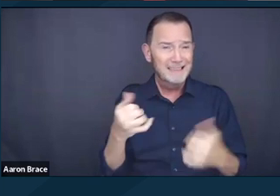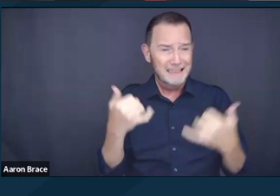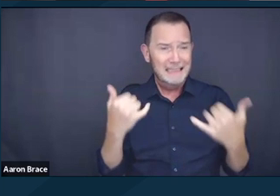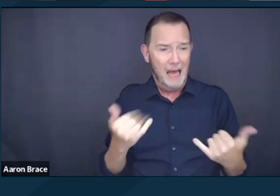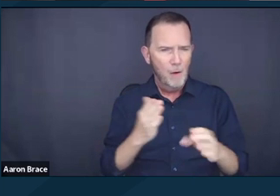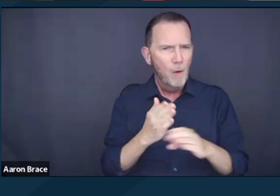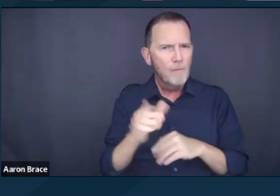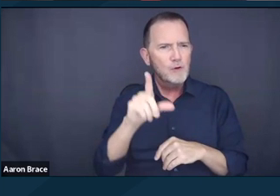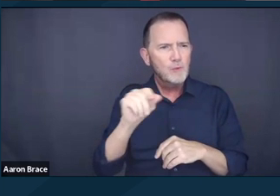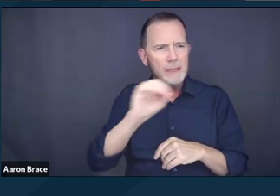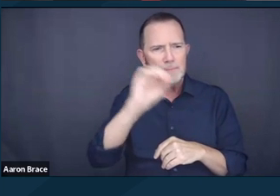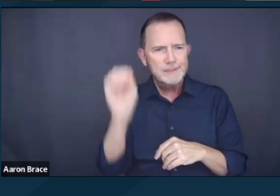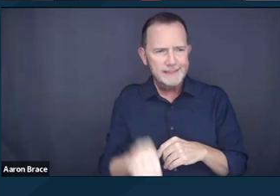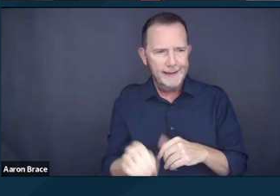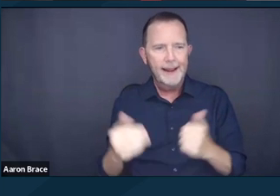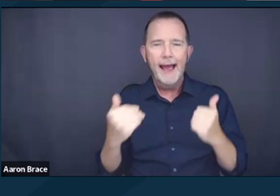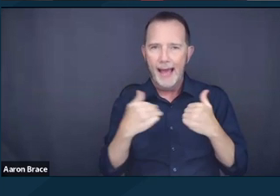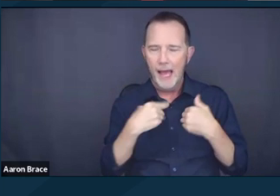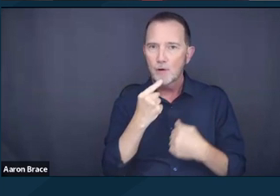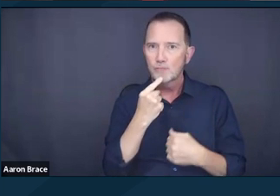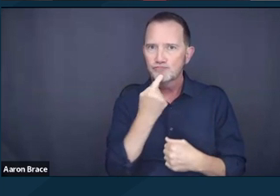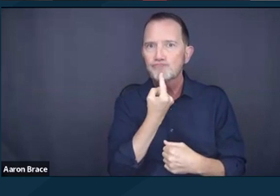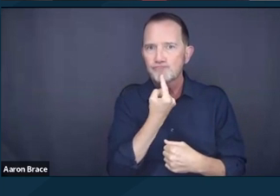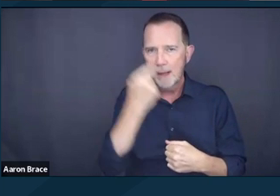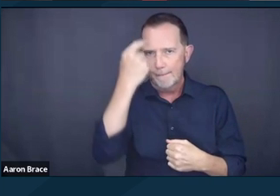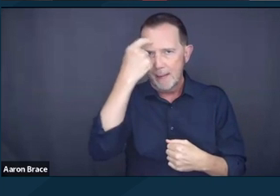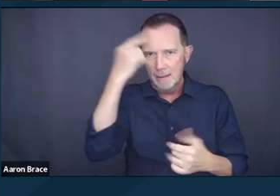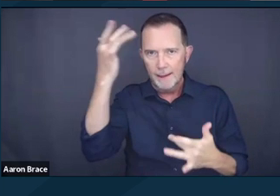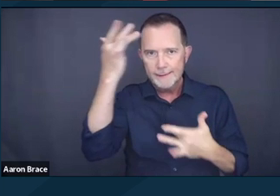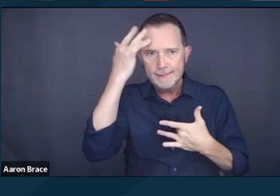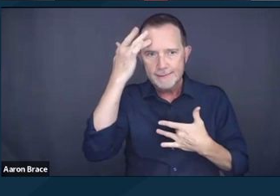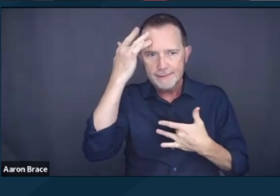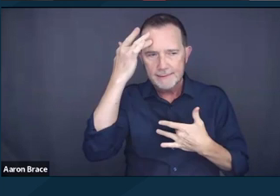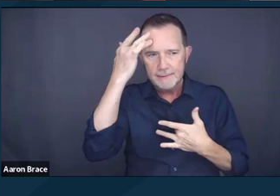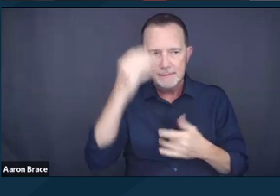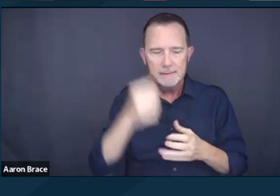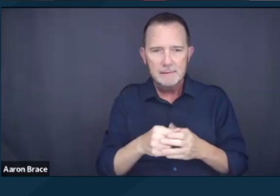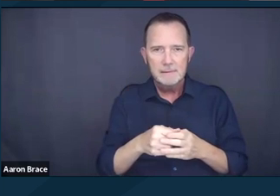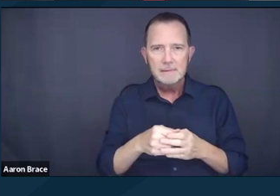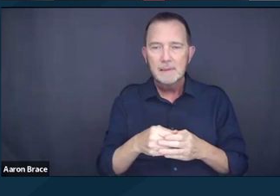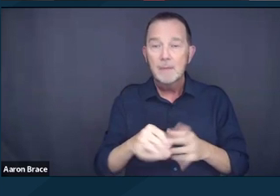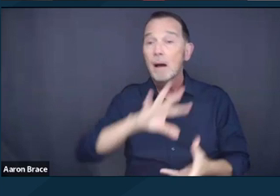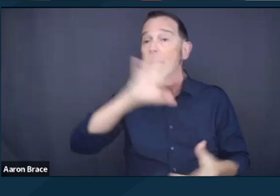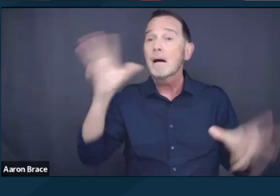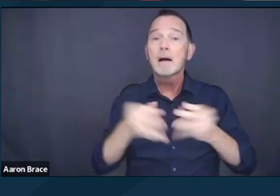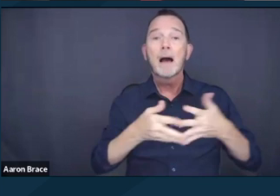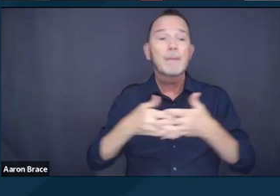has a quote, "serious mental illness", compared with just 5.6% of the general population.